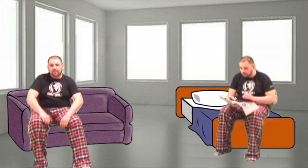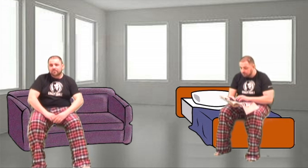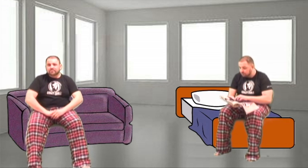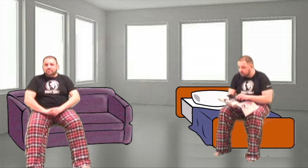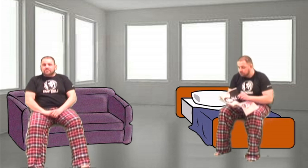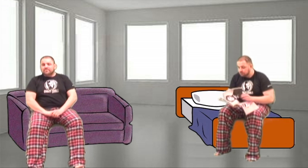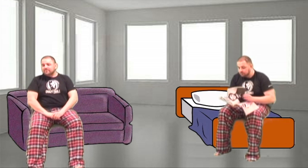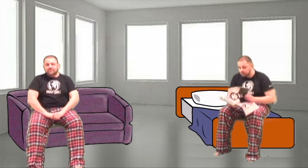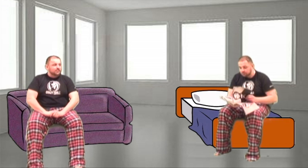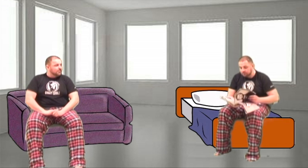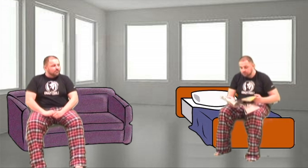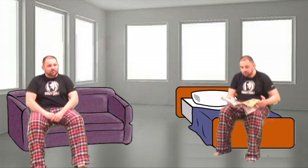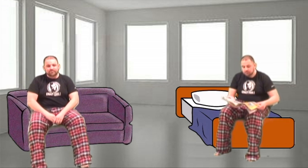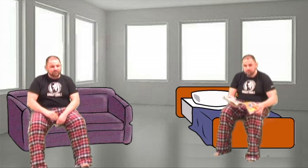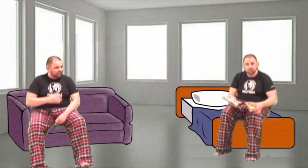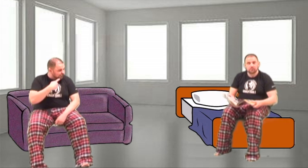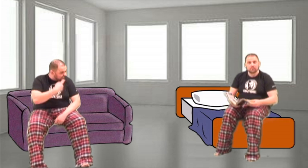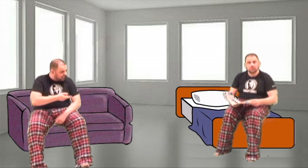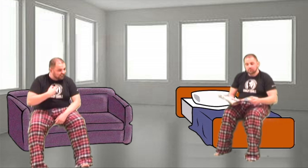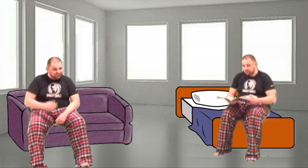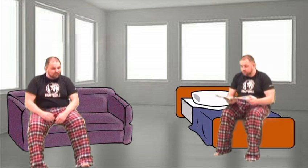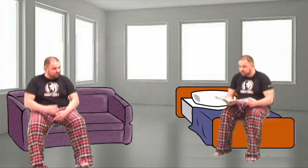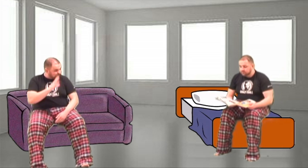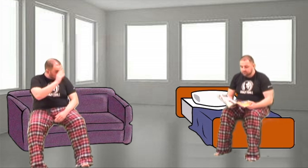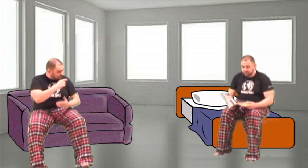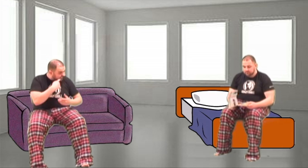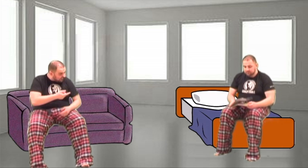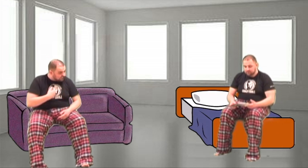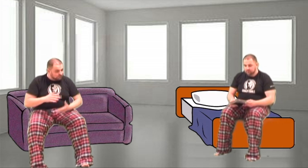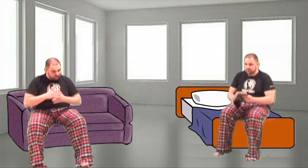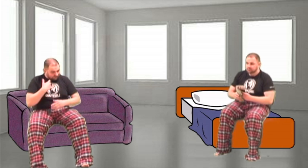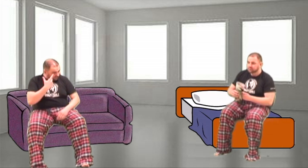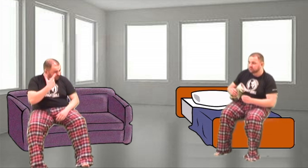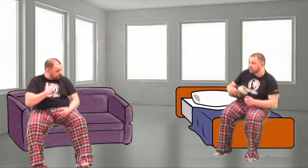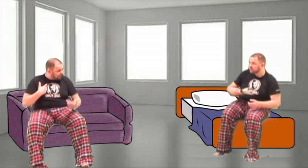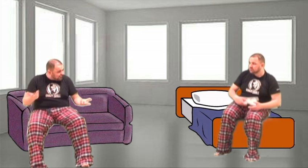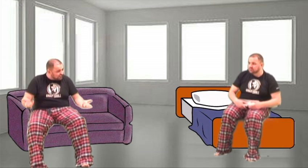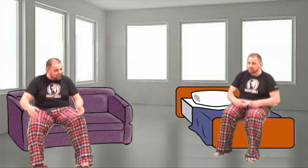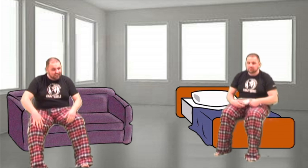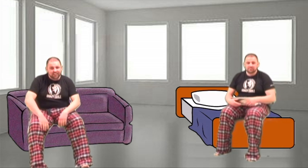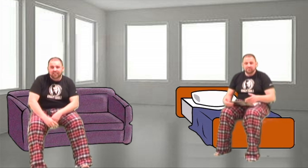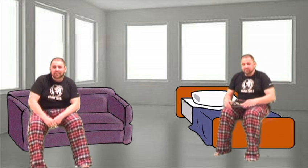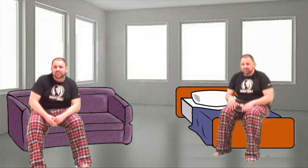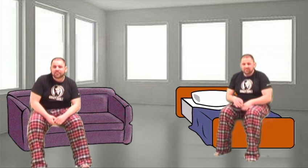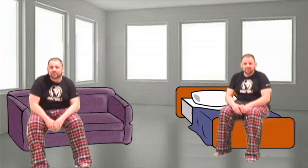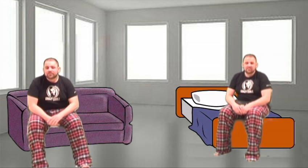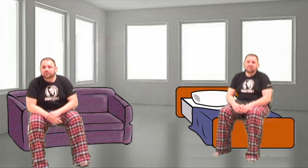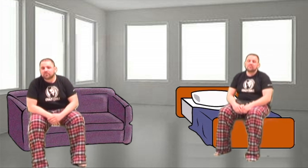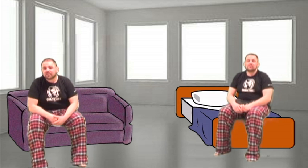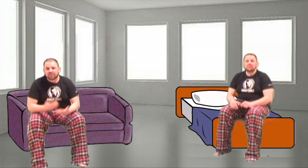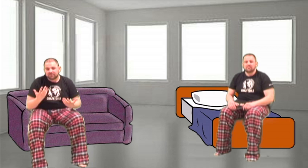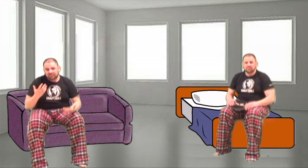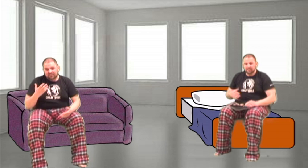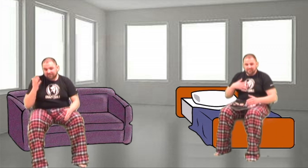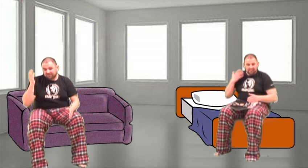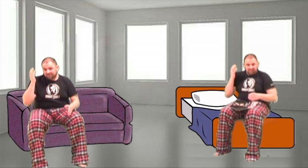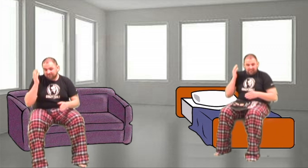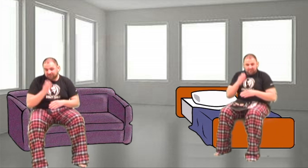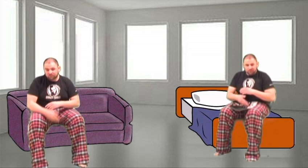Oh yes, I said it, I said it I said it 'cause I can, Today I don't feel